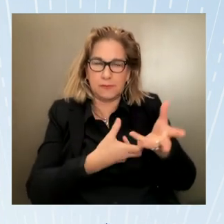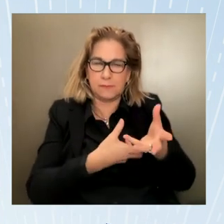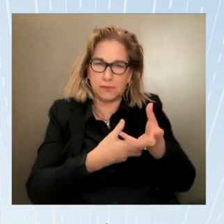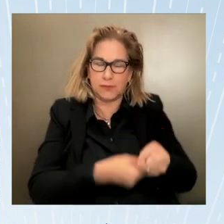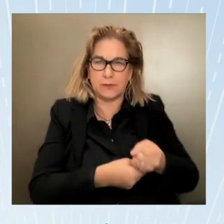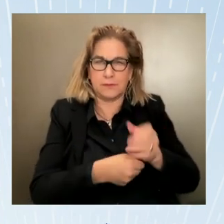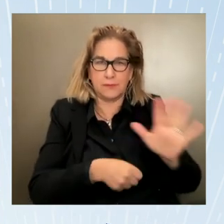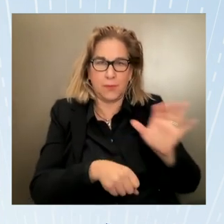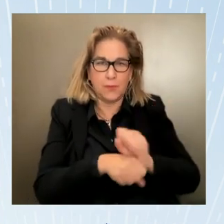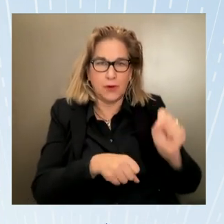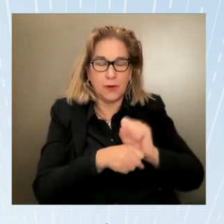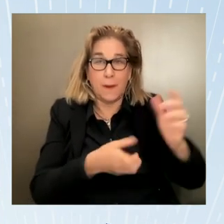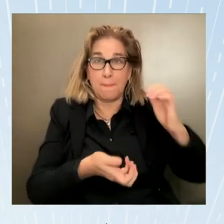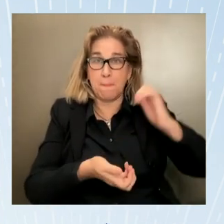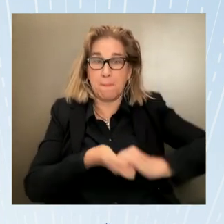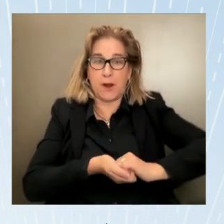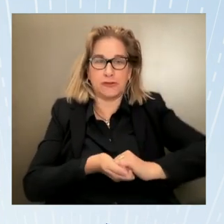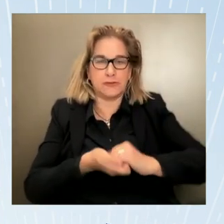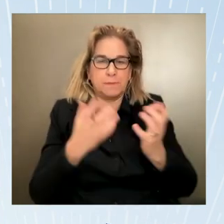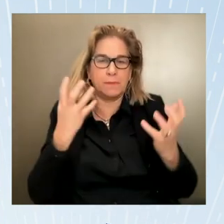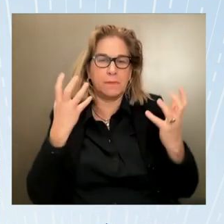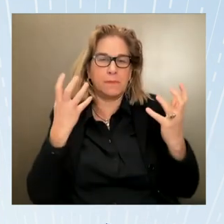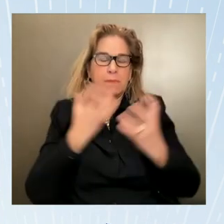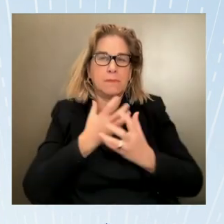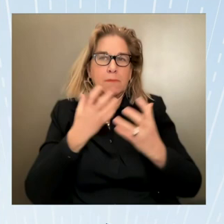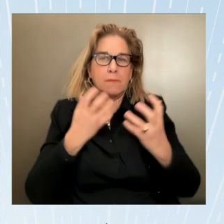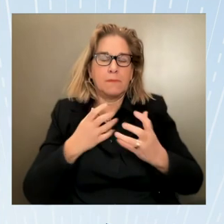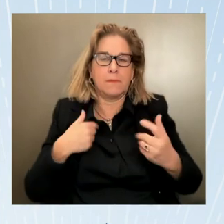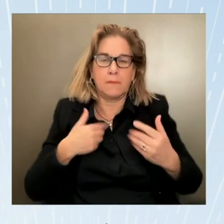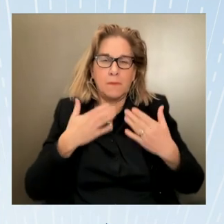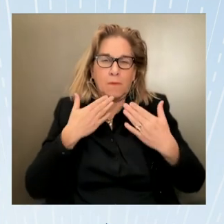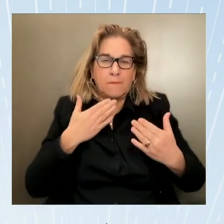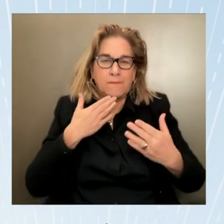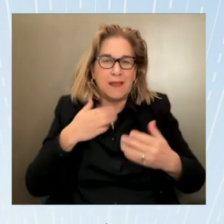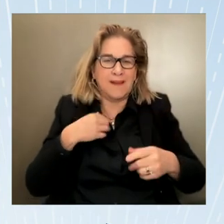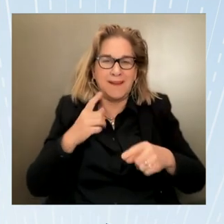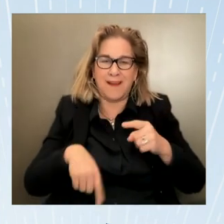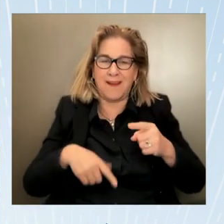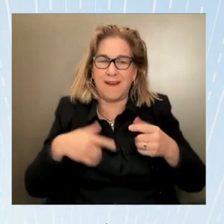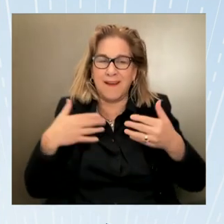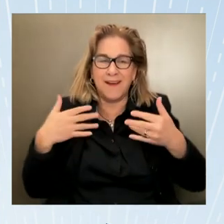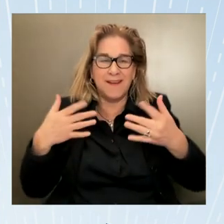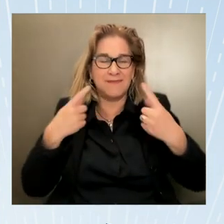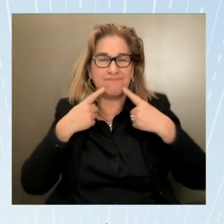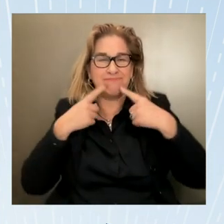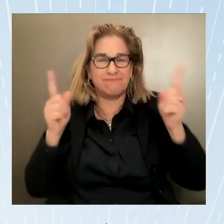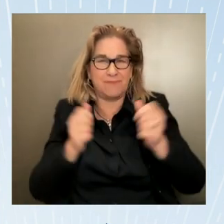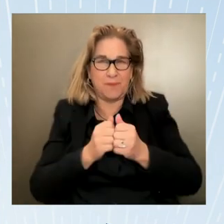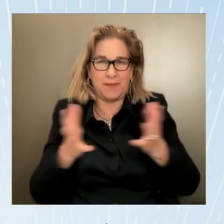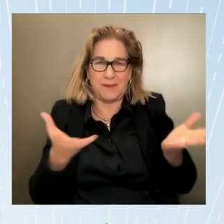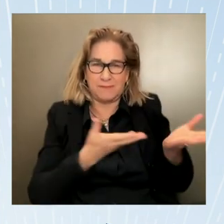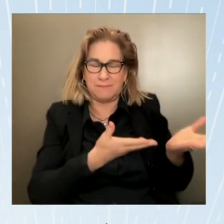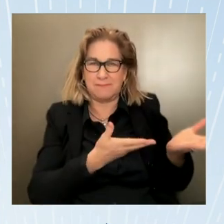having the voices the views the experiences the ideas of survivors front and center in